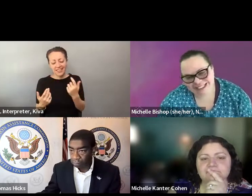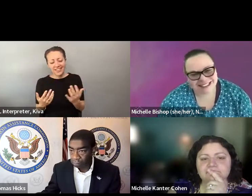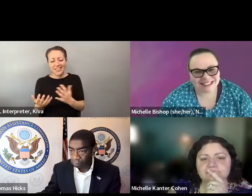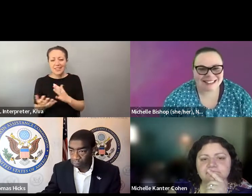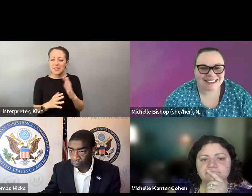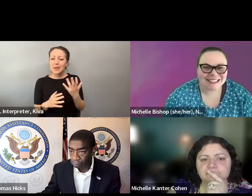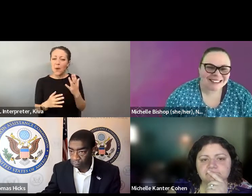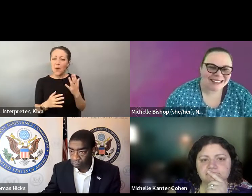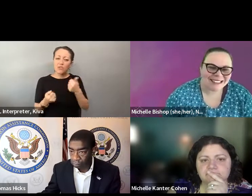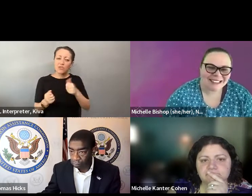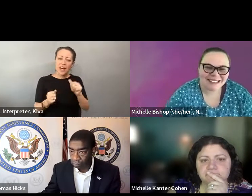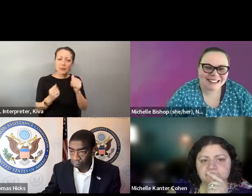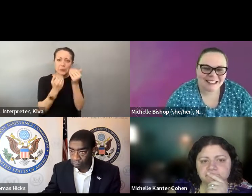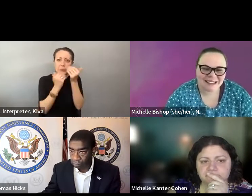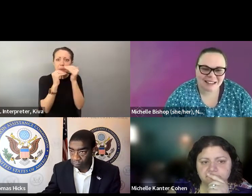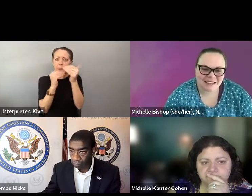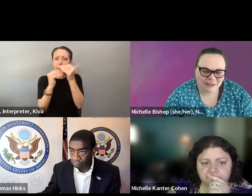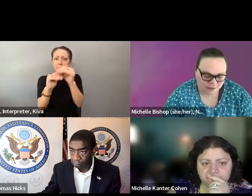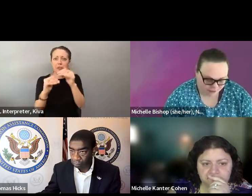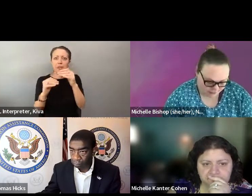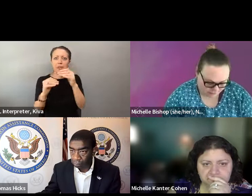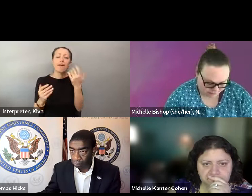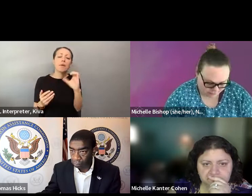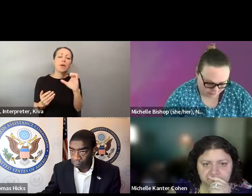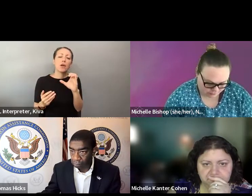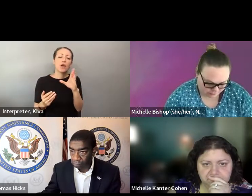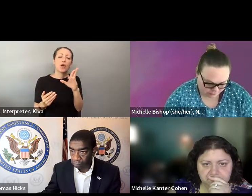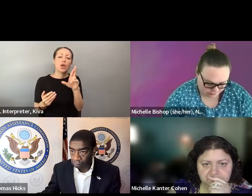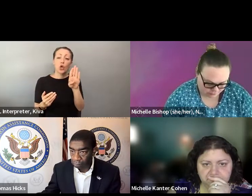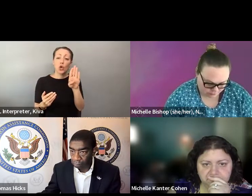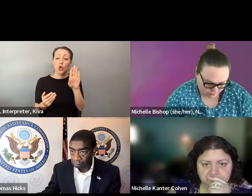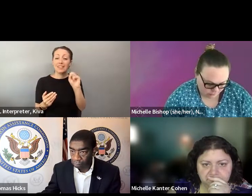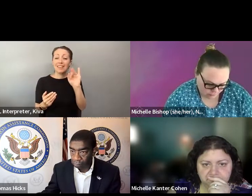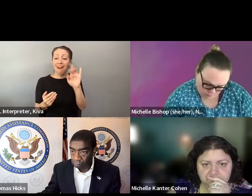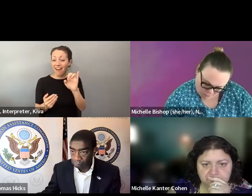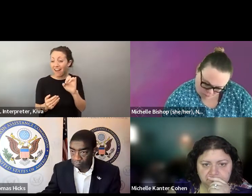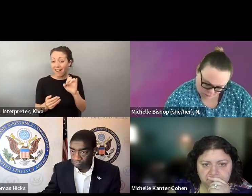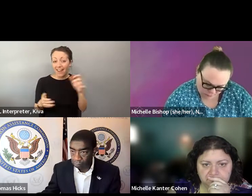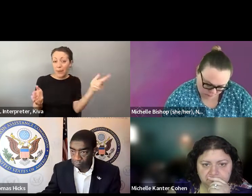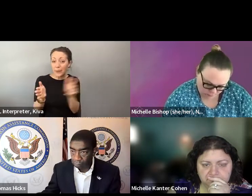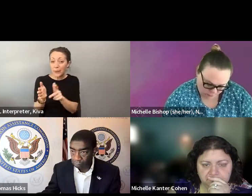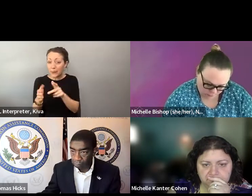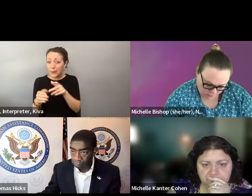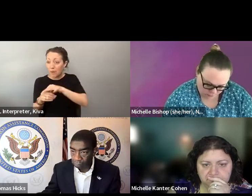of, you know, dish guess I'm answering the opposite I'm answering the opposite question, So go back the other way now. questions, so I'll go back the other way now. But I think But I think you know curbside voting is something.